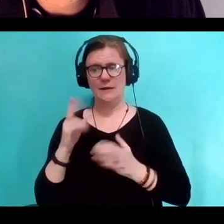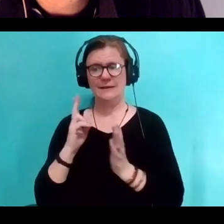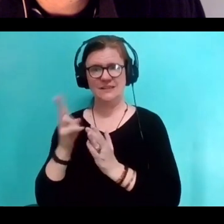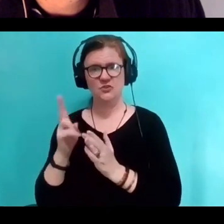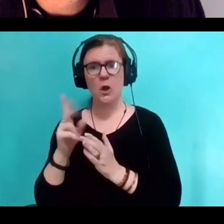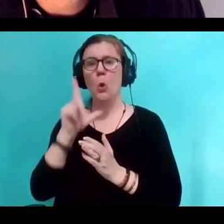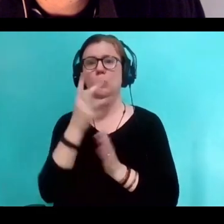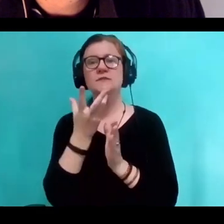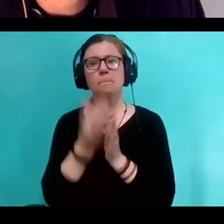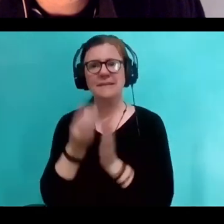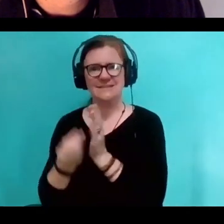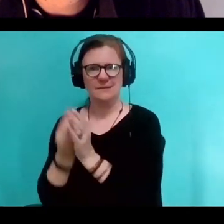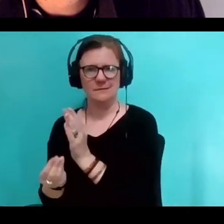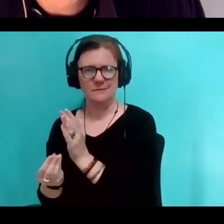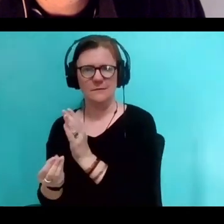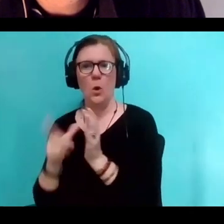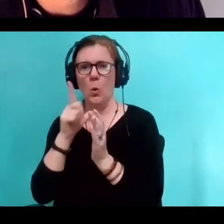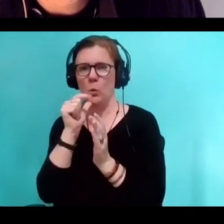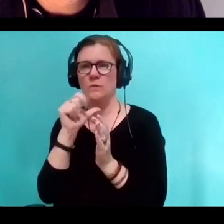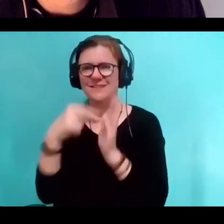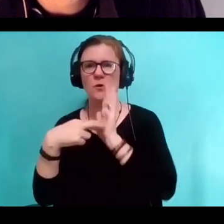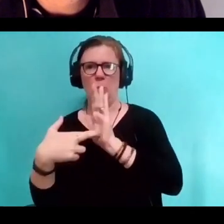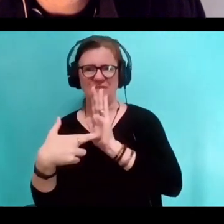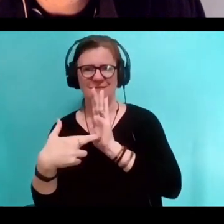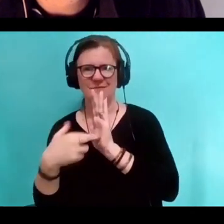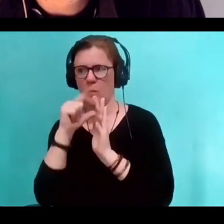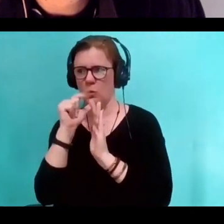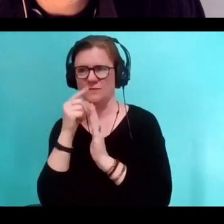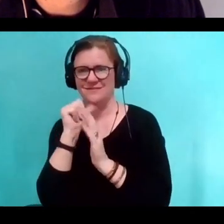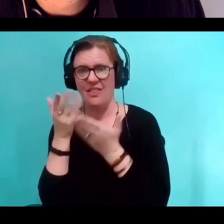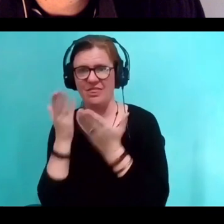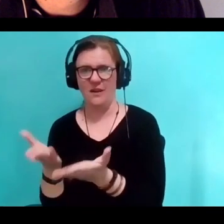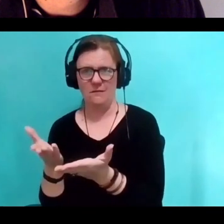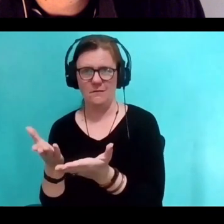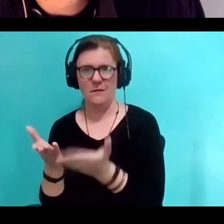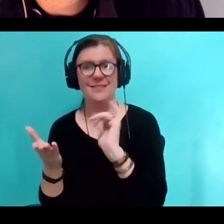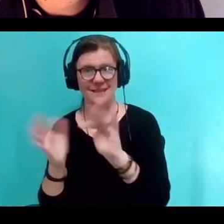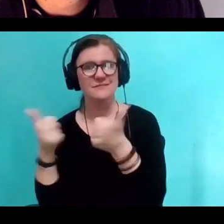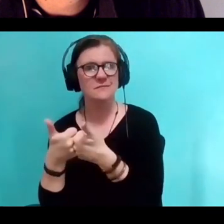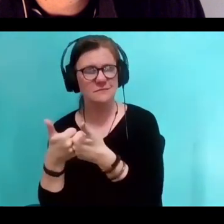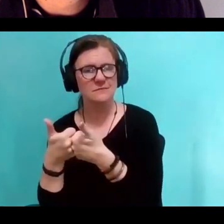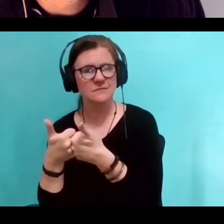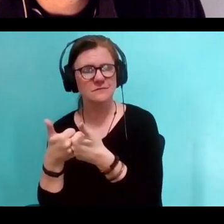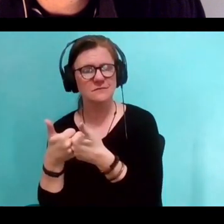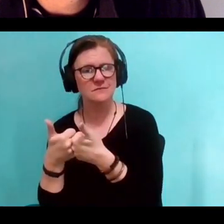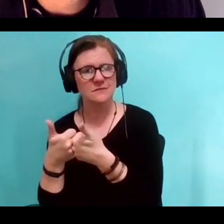not make an image, but who's not in it. And for me, disabled people,